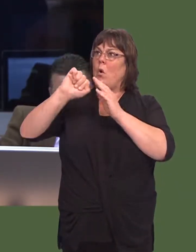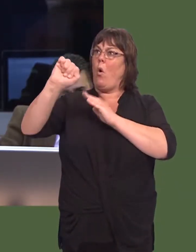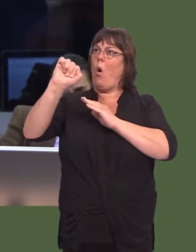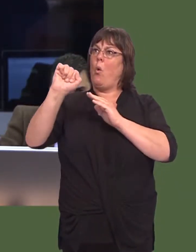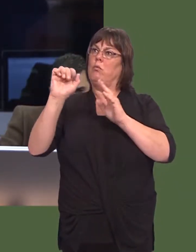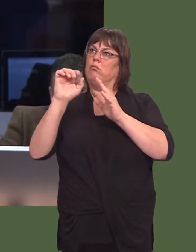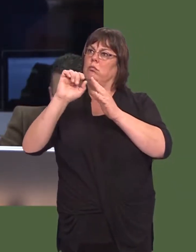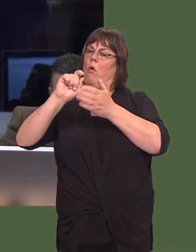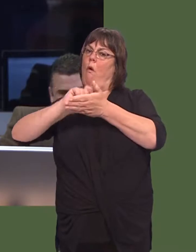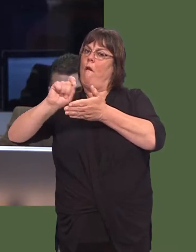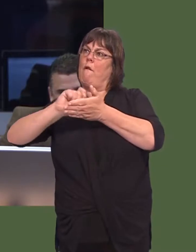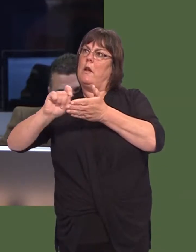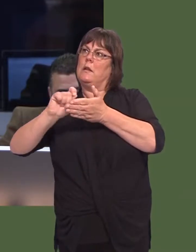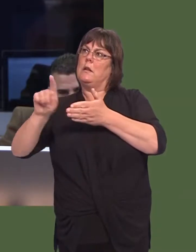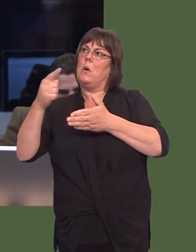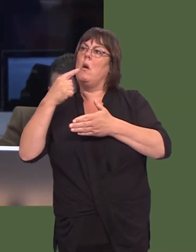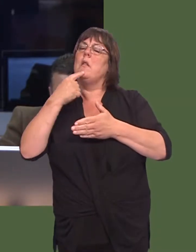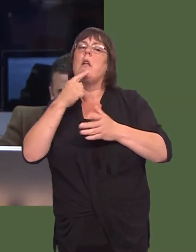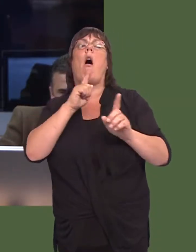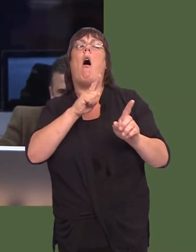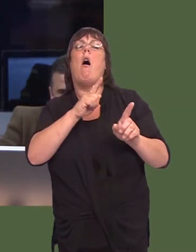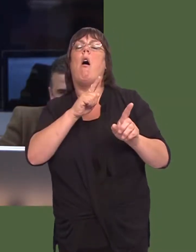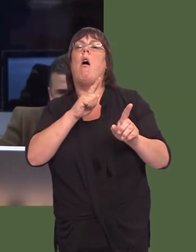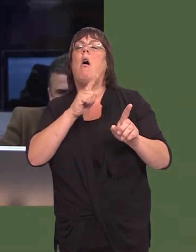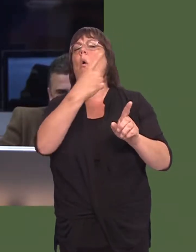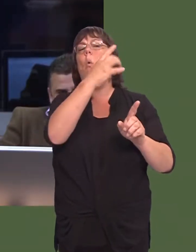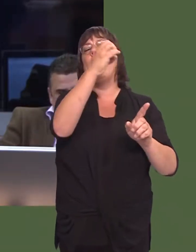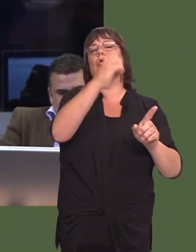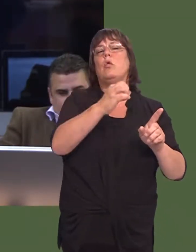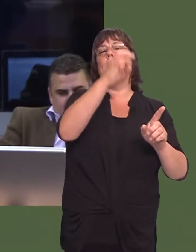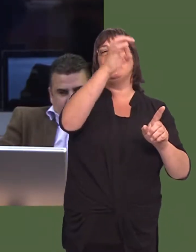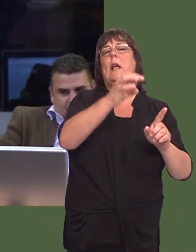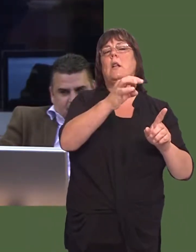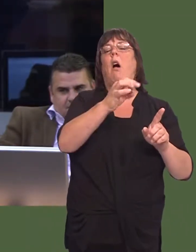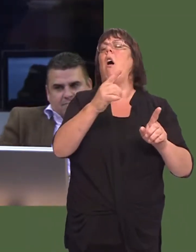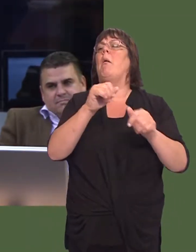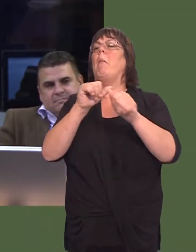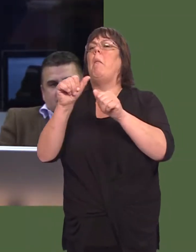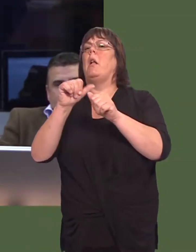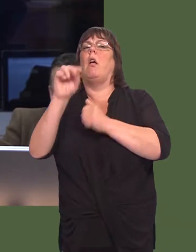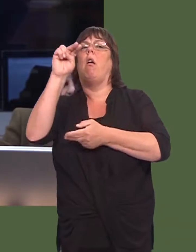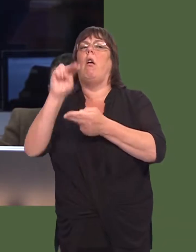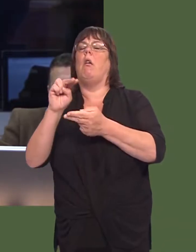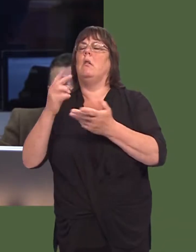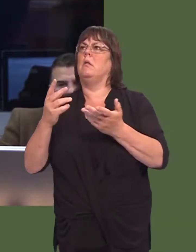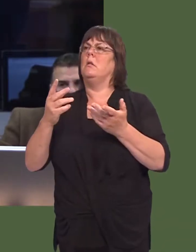of your own private office, that suggested this as an alternative to a 100 per cent guarantee in the first week of April.